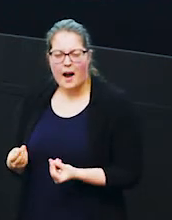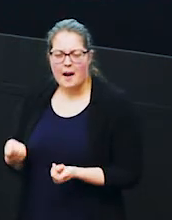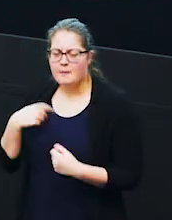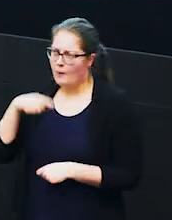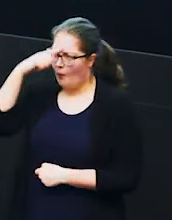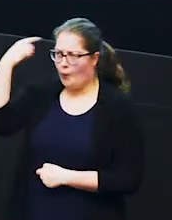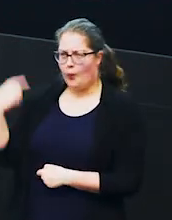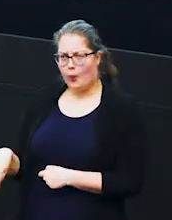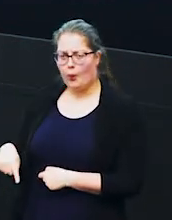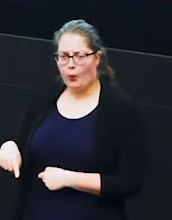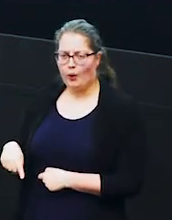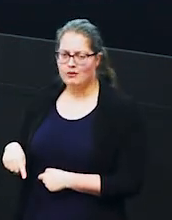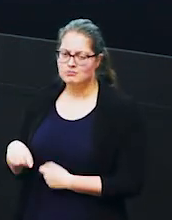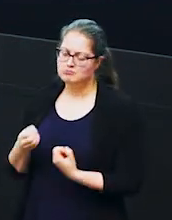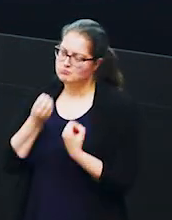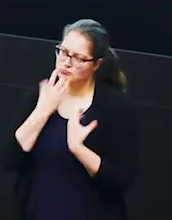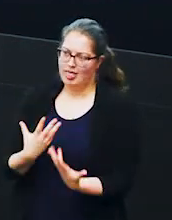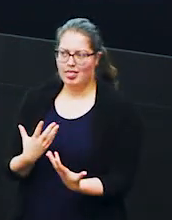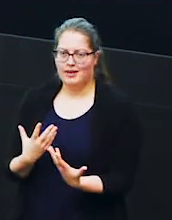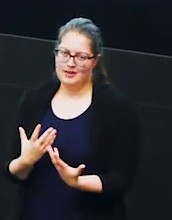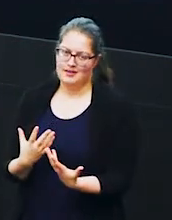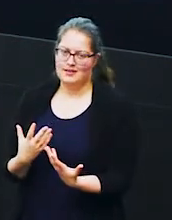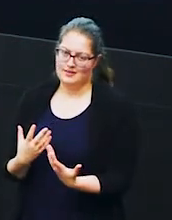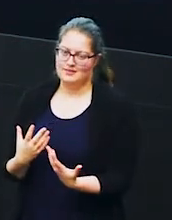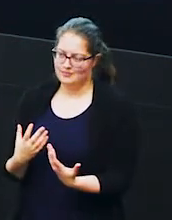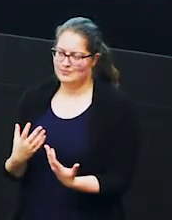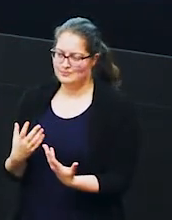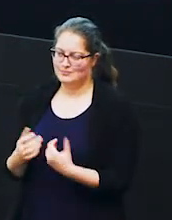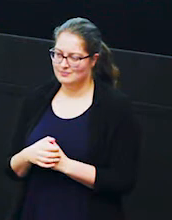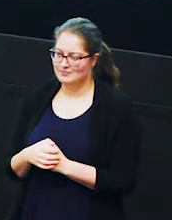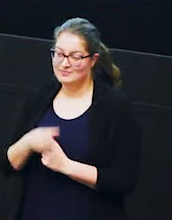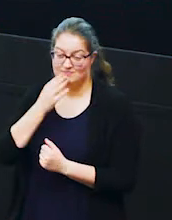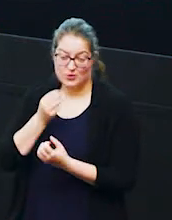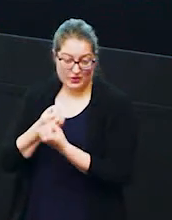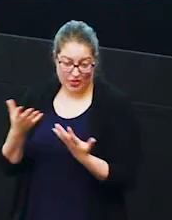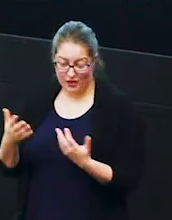so mud is a brilliant um a brilliant source of of many uses to elephants as well